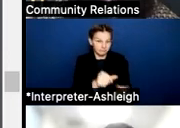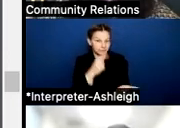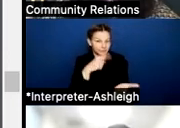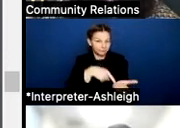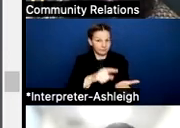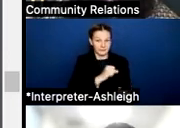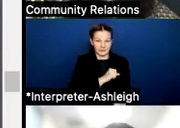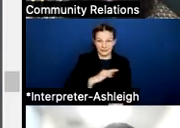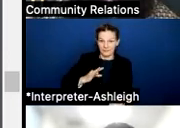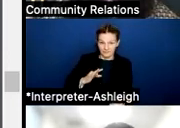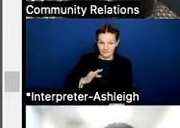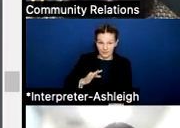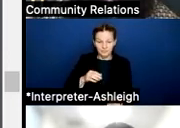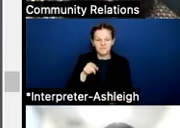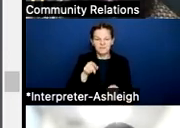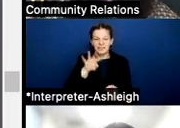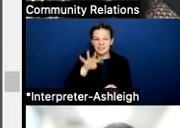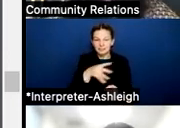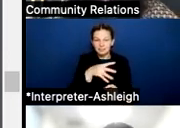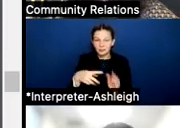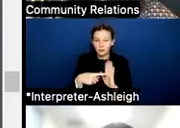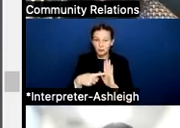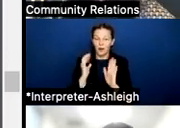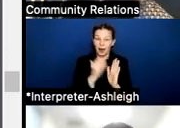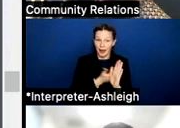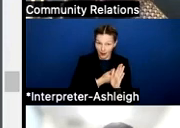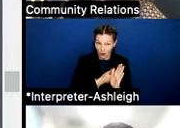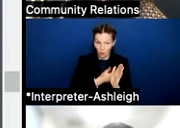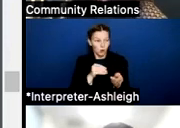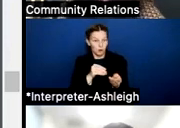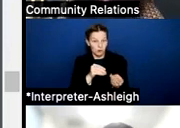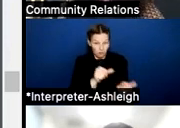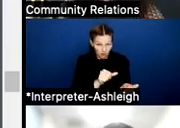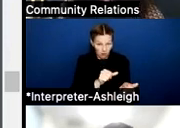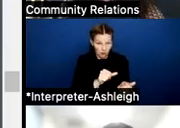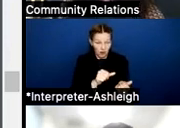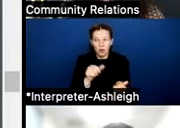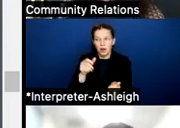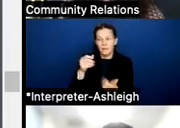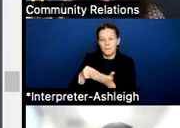we are comparing our expenses minus recapture and our compensation that's budgeted